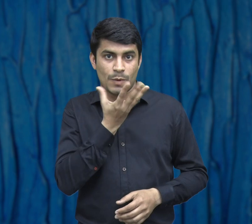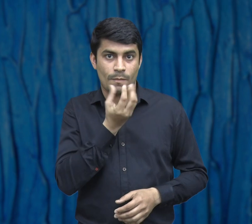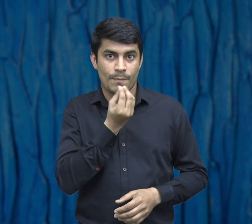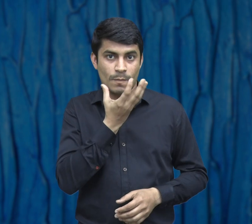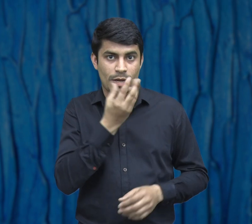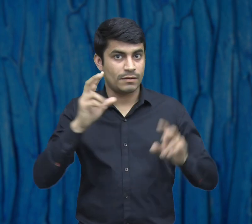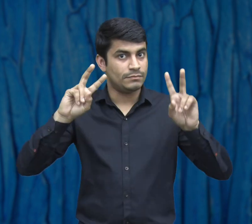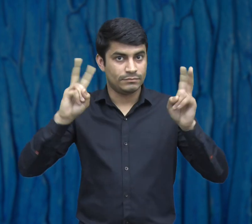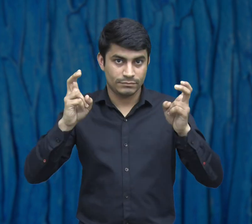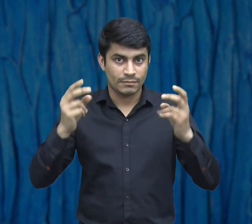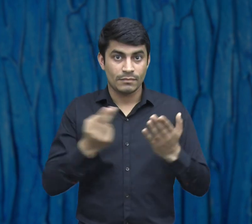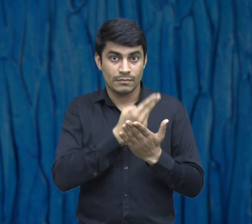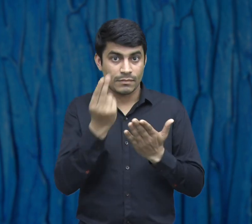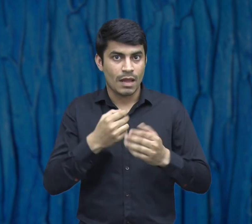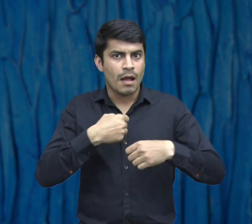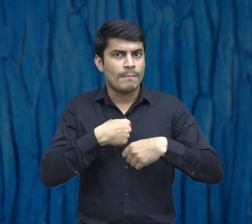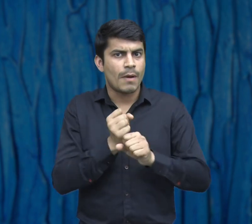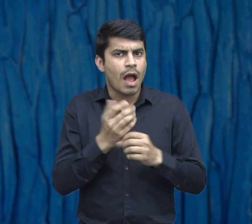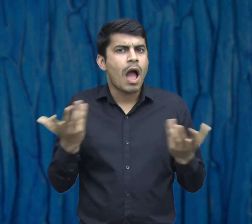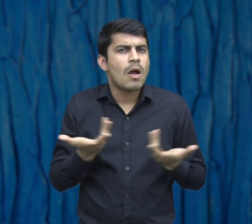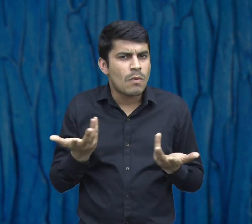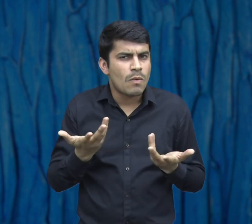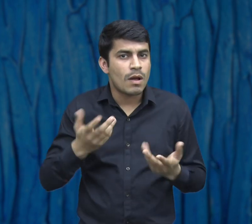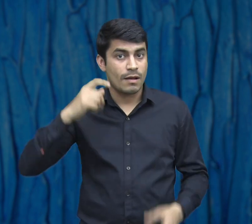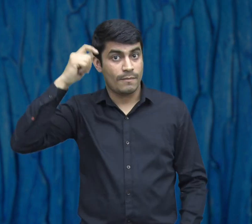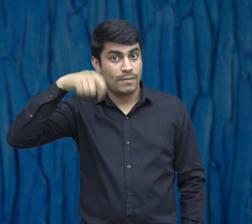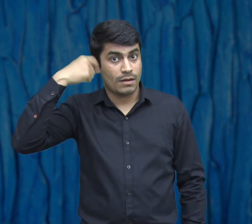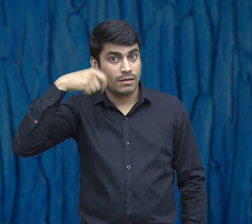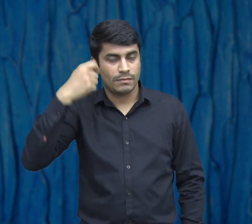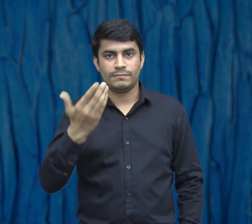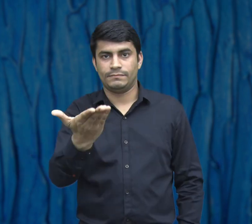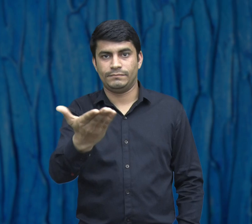In today's art and craft activity, we are going to make flowers. Watch this video to learn how to do this.